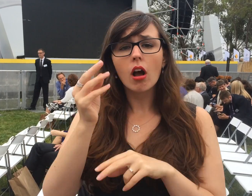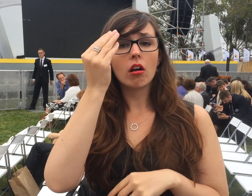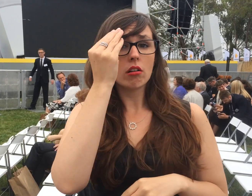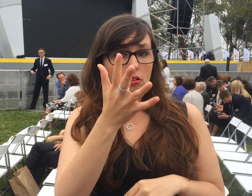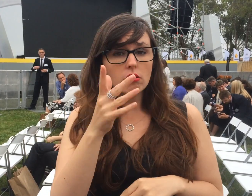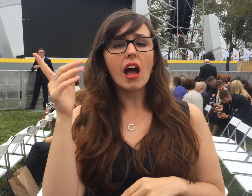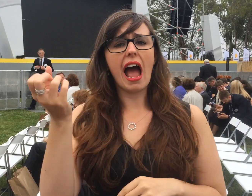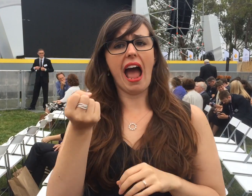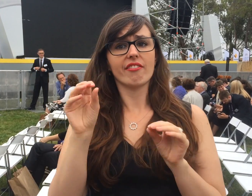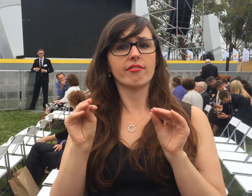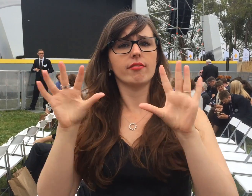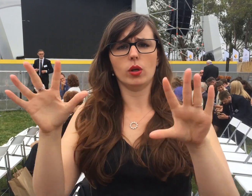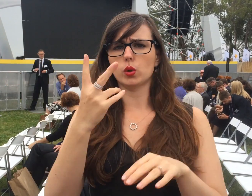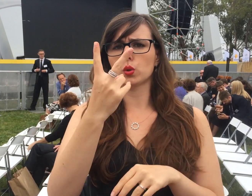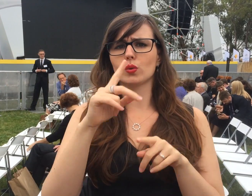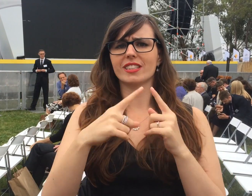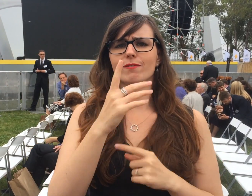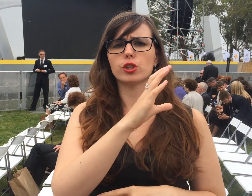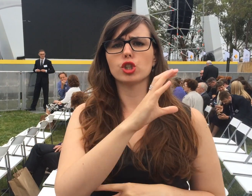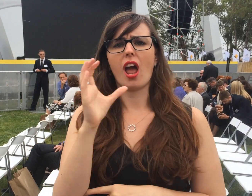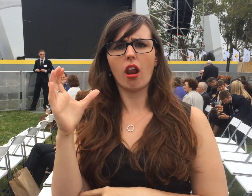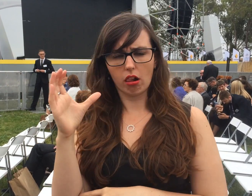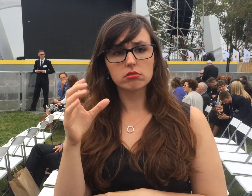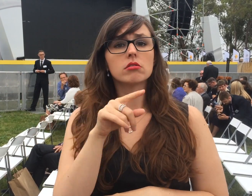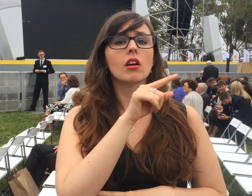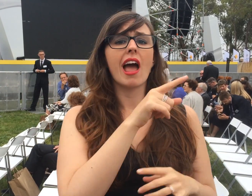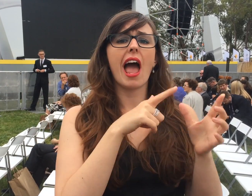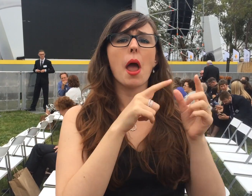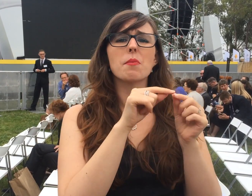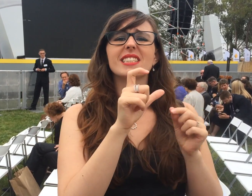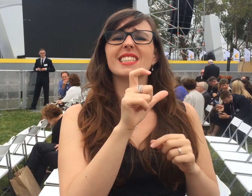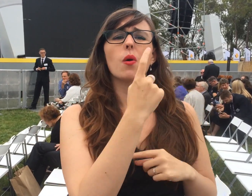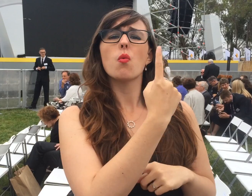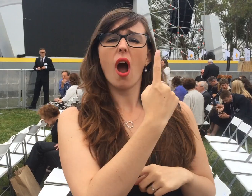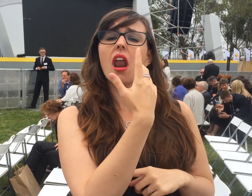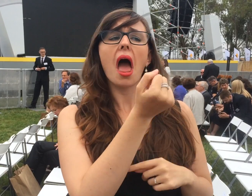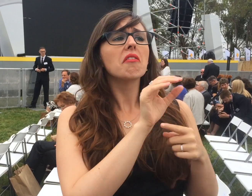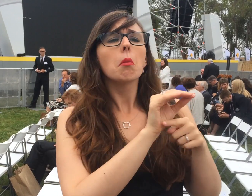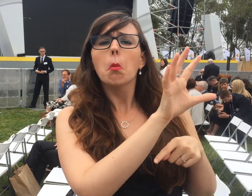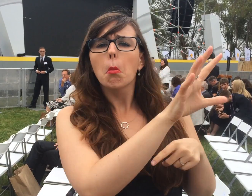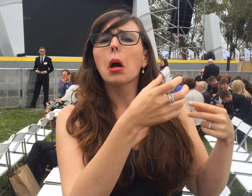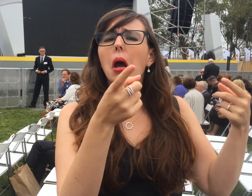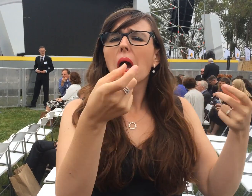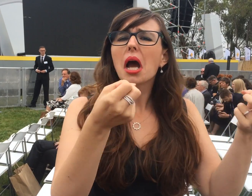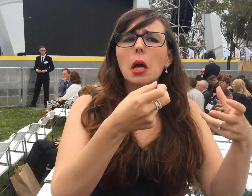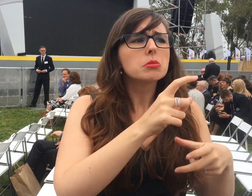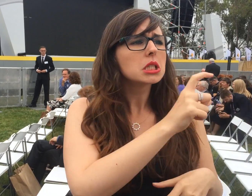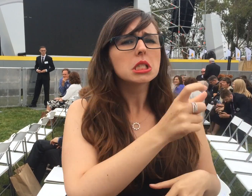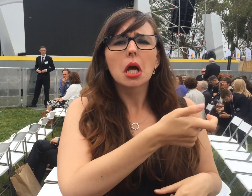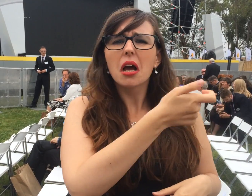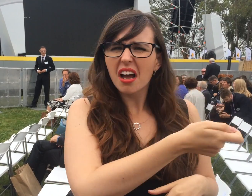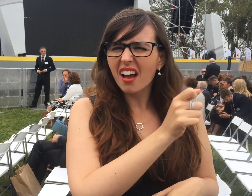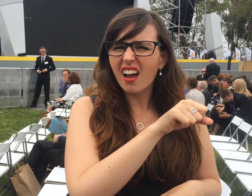For your information, they are broadcasting to two different channels, ABC1 which contains captions (cc)